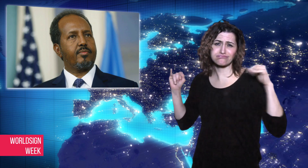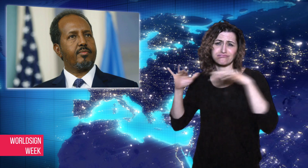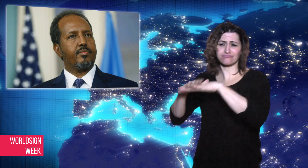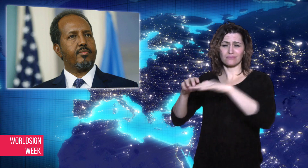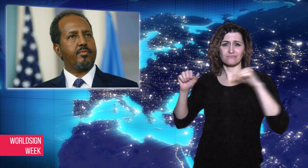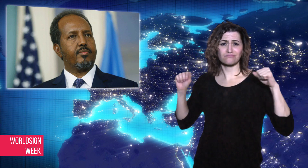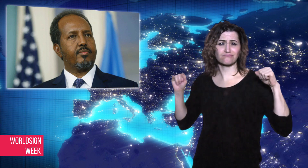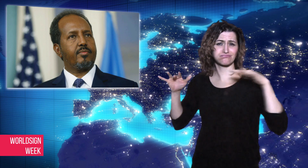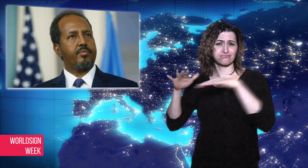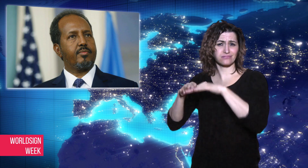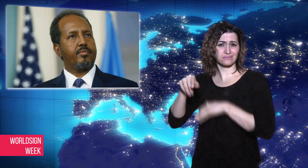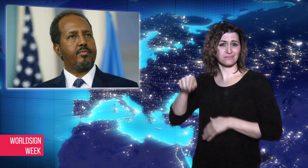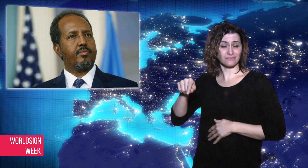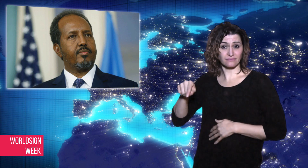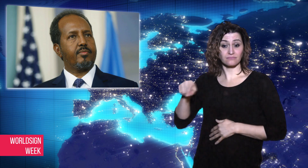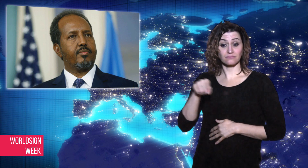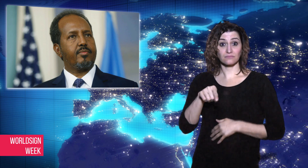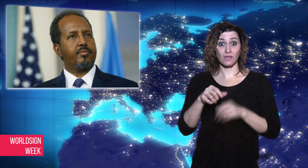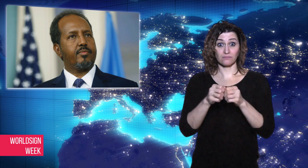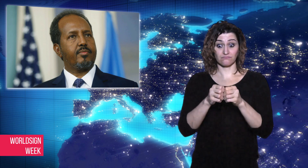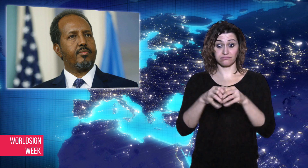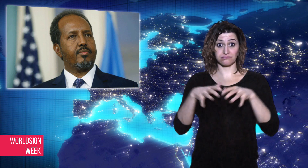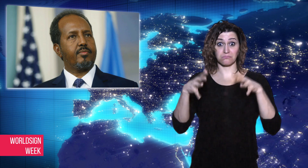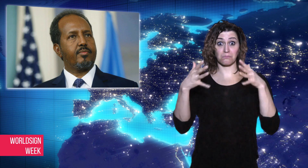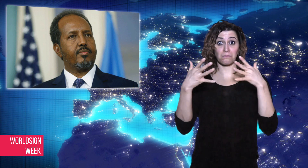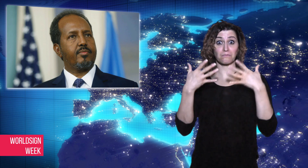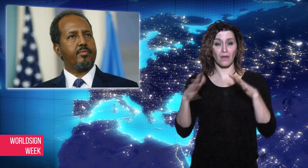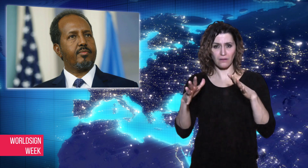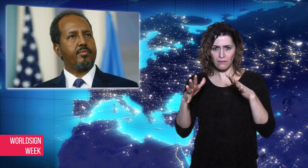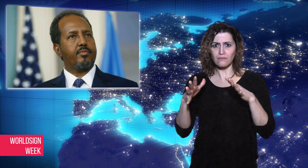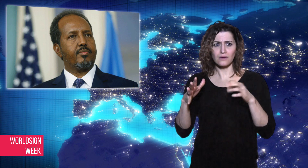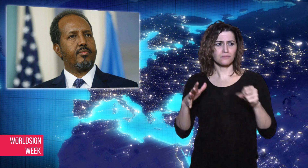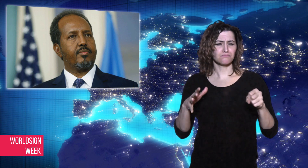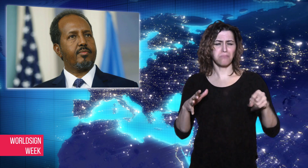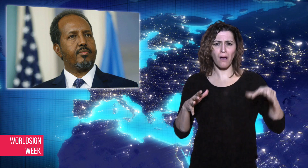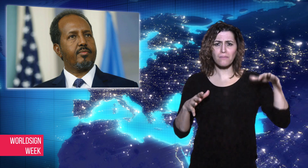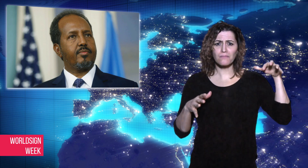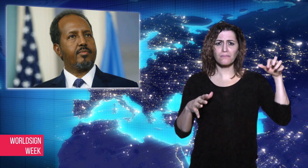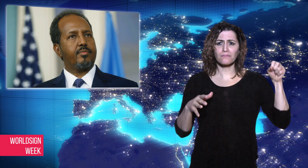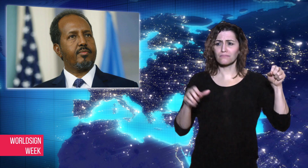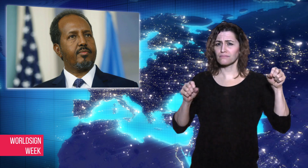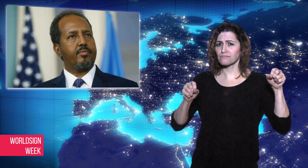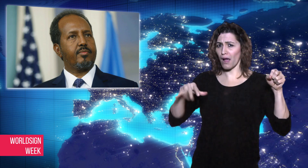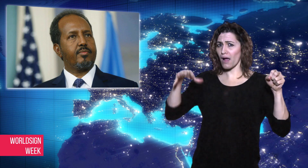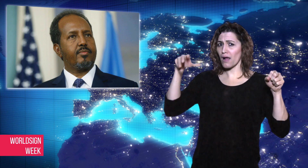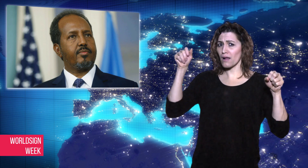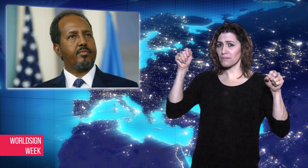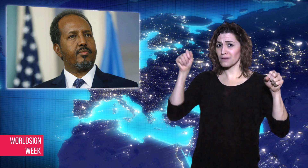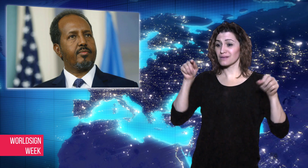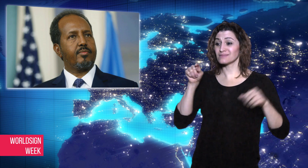Two more blasts followed; including one